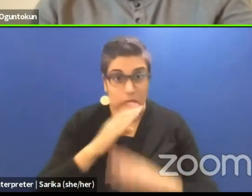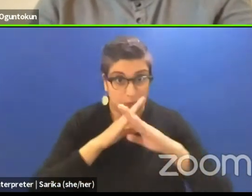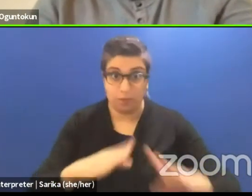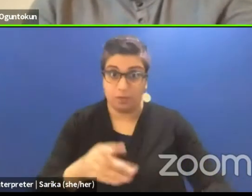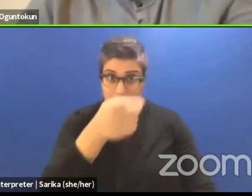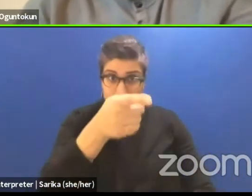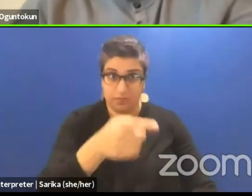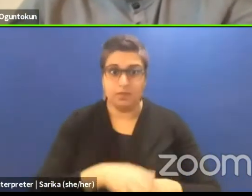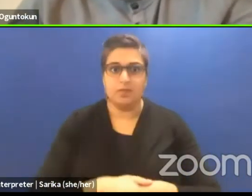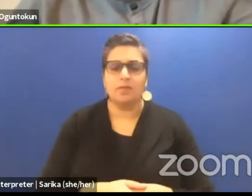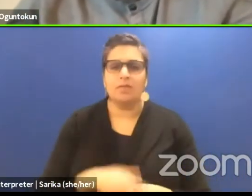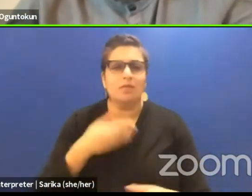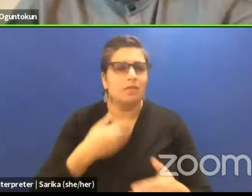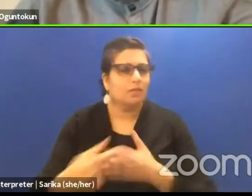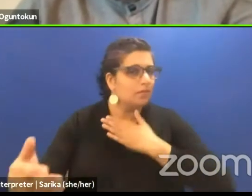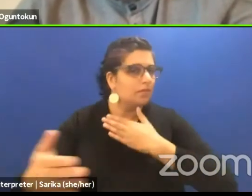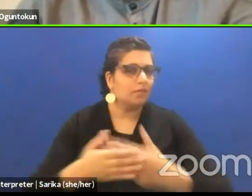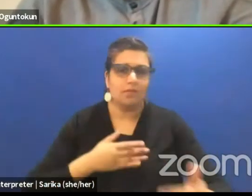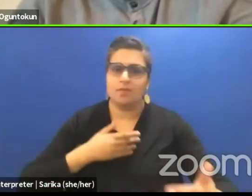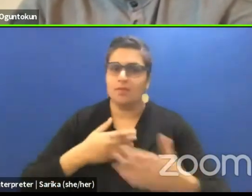It does not matter how many years of experience you have.